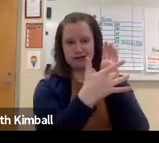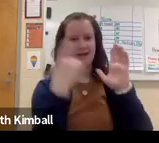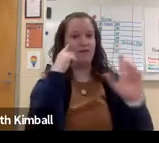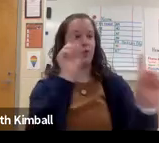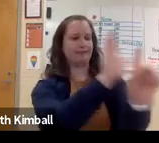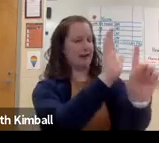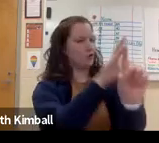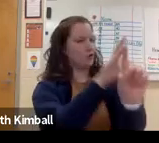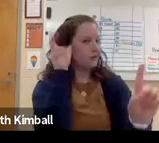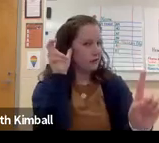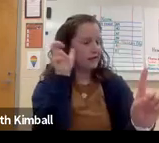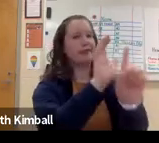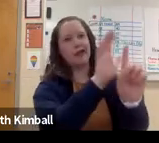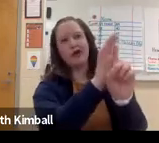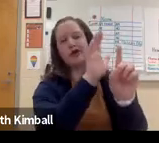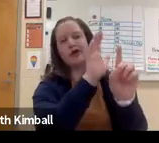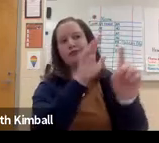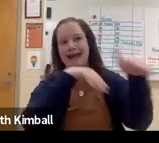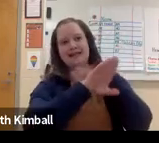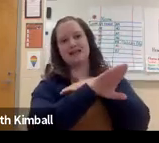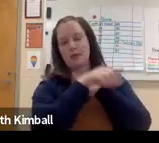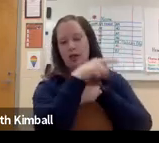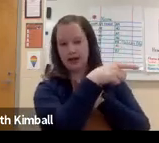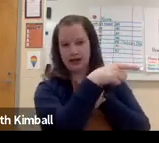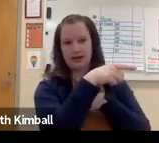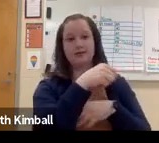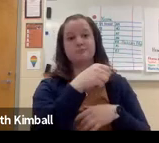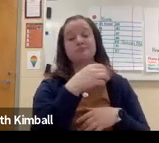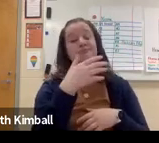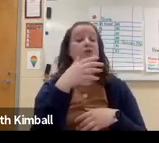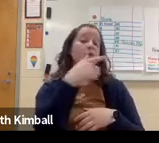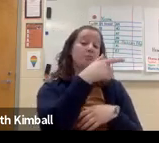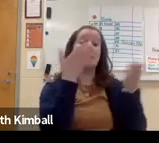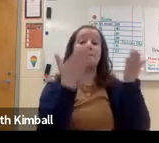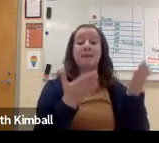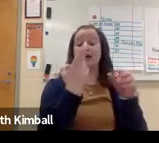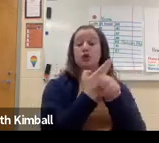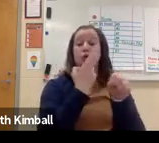is their own personal assistive technology for their hearing accessibility.